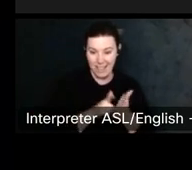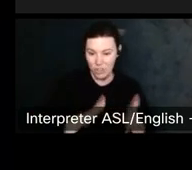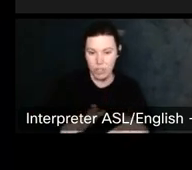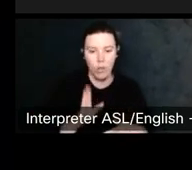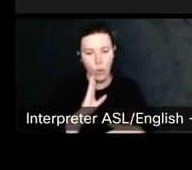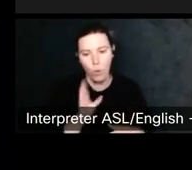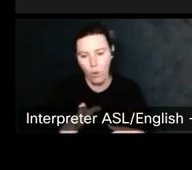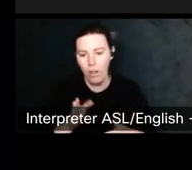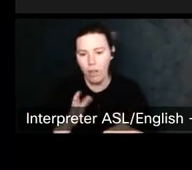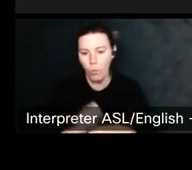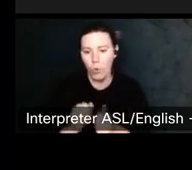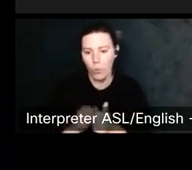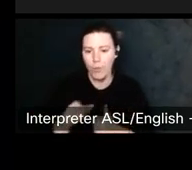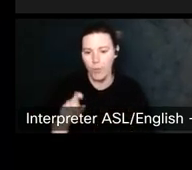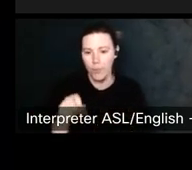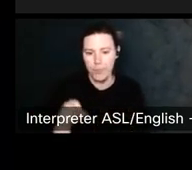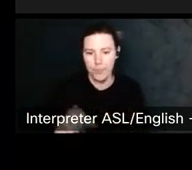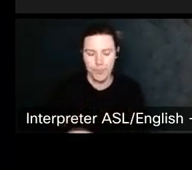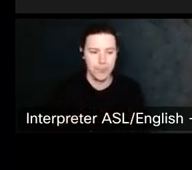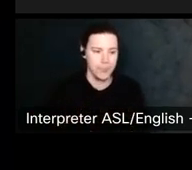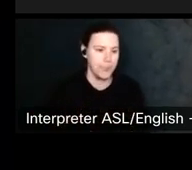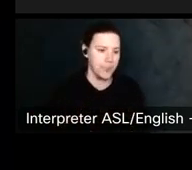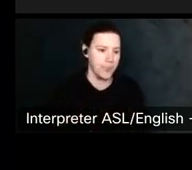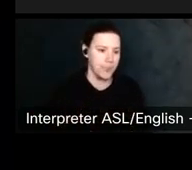This is the New York volunteer lawyers for the arts.